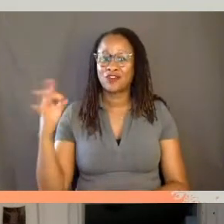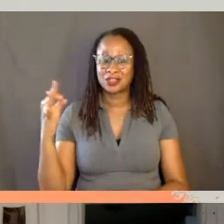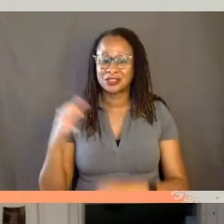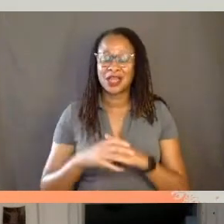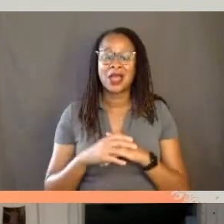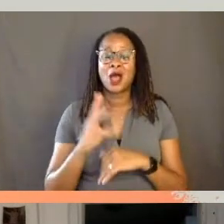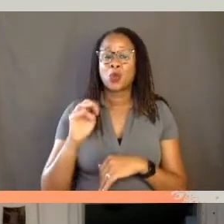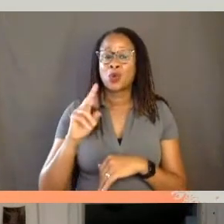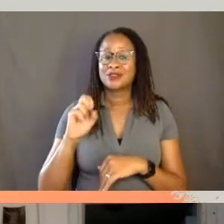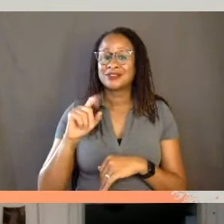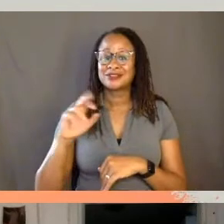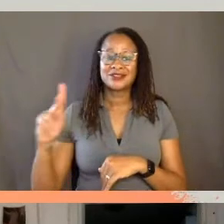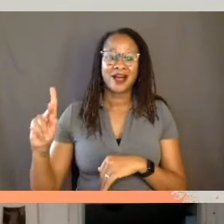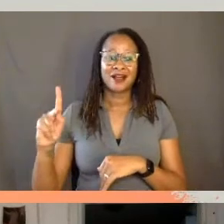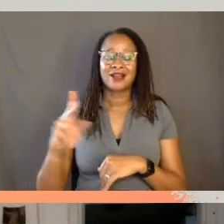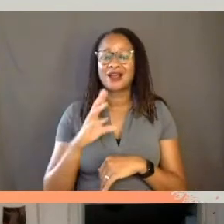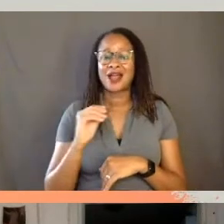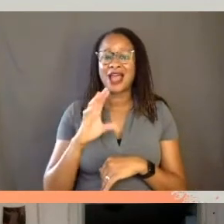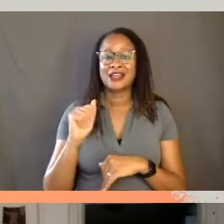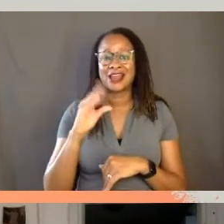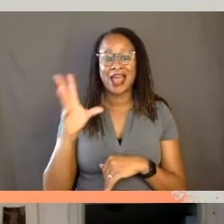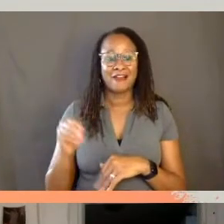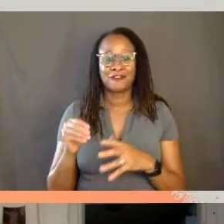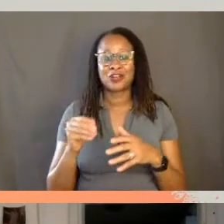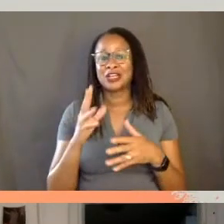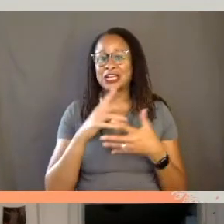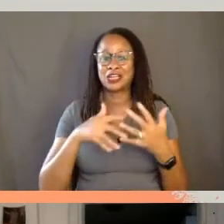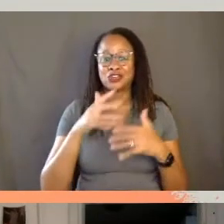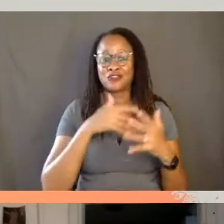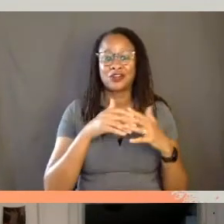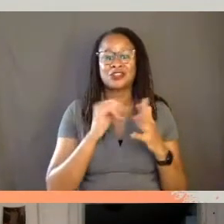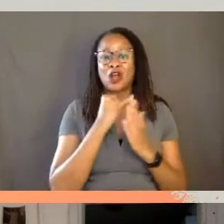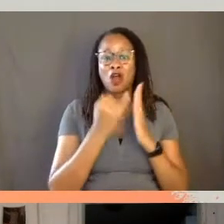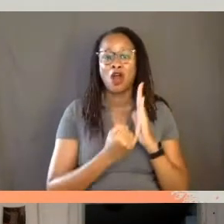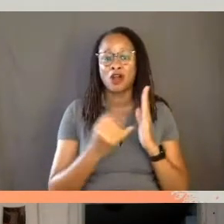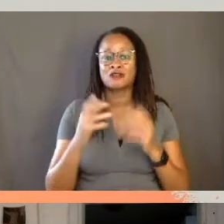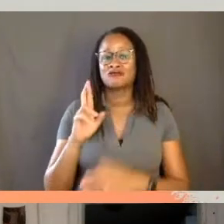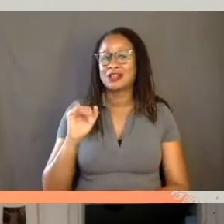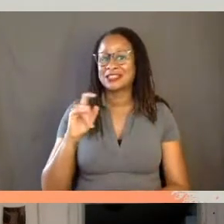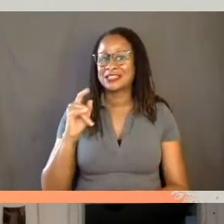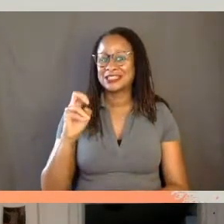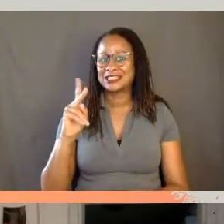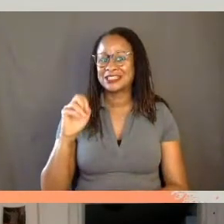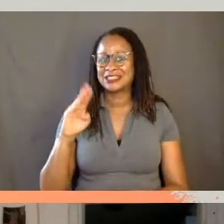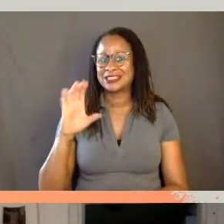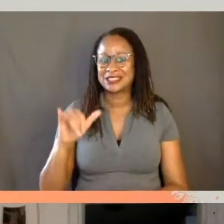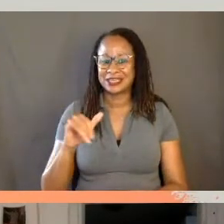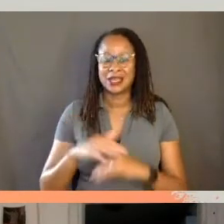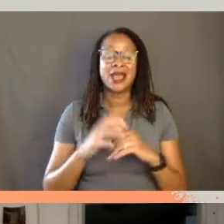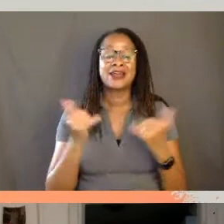and POVs Spark African Interactive Art Residency. She's currently working on her long-term projects,